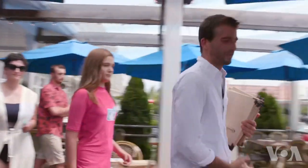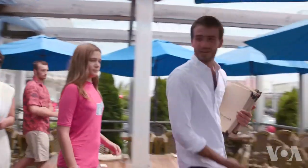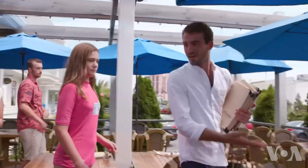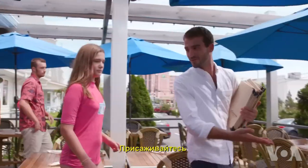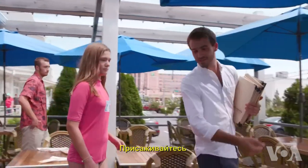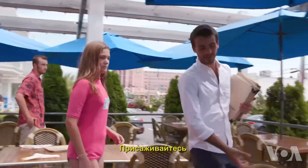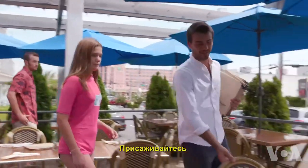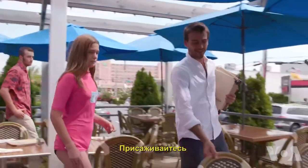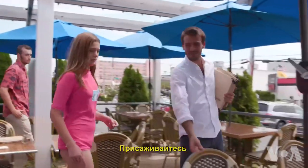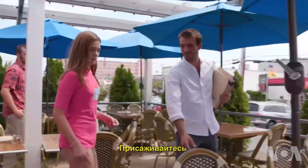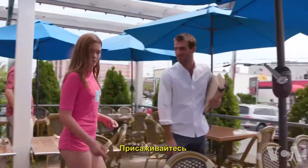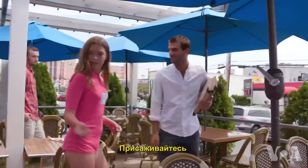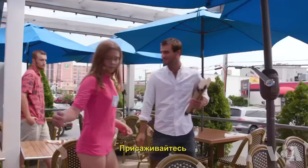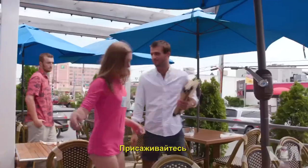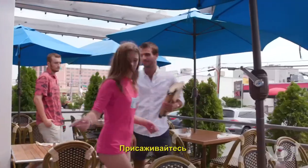Have a seat right here, guys.